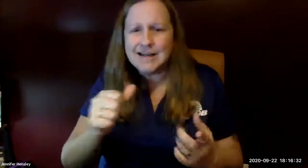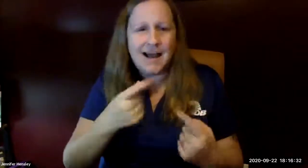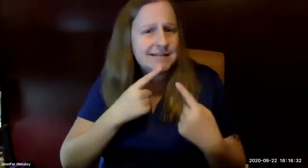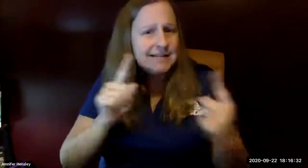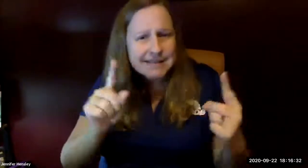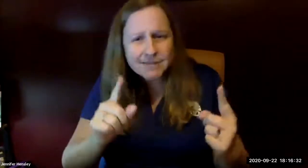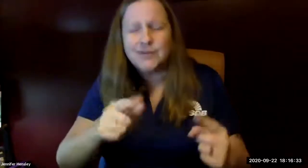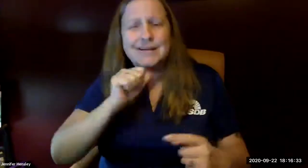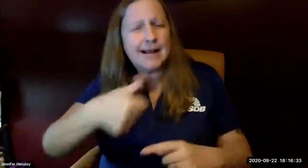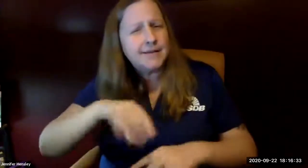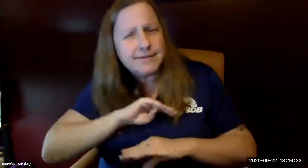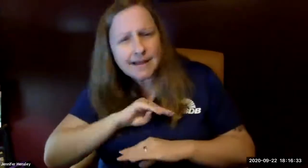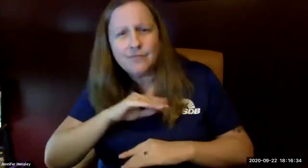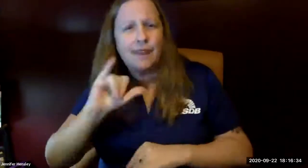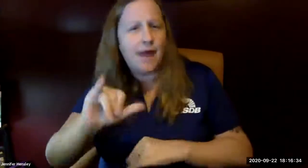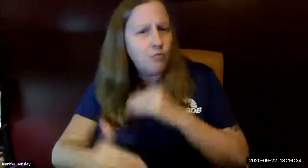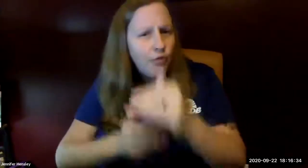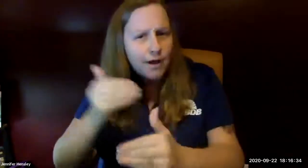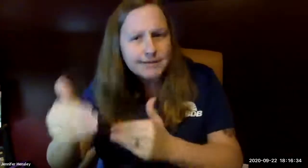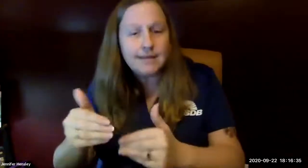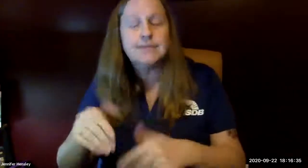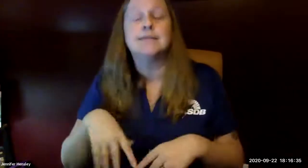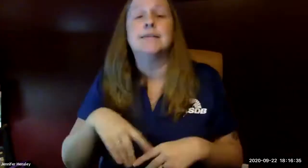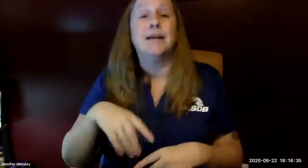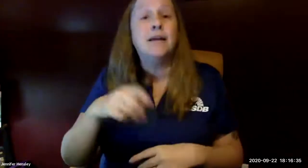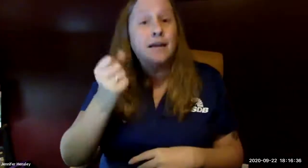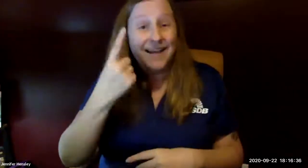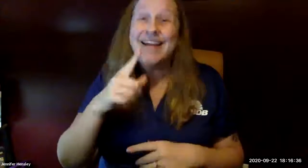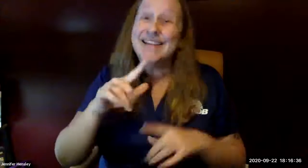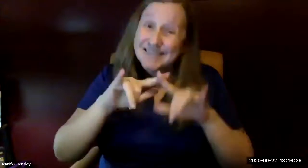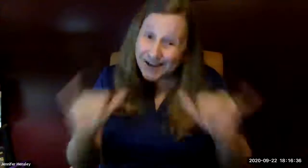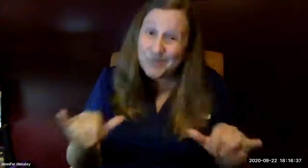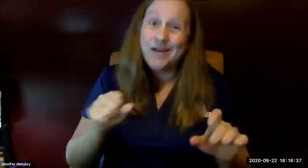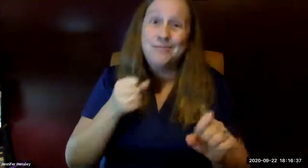and that recruitment process was not successful